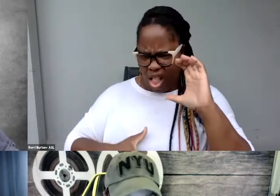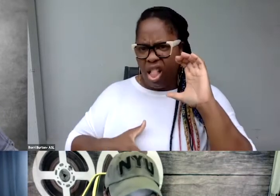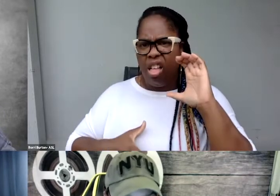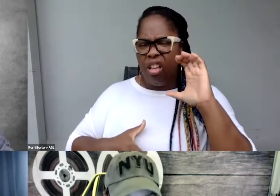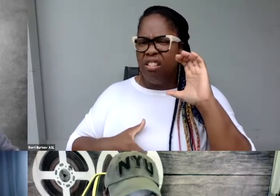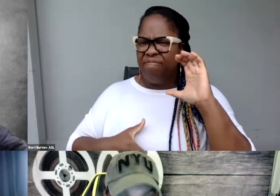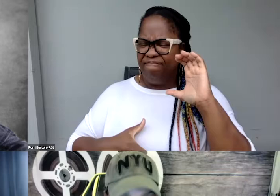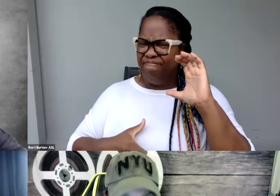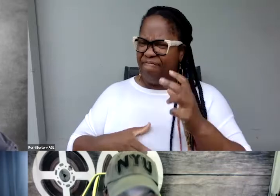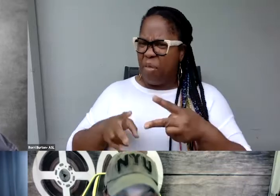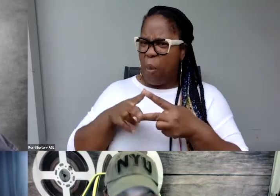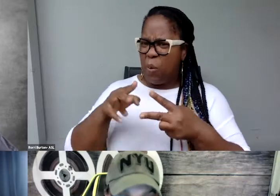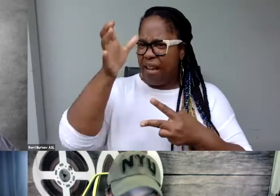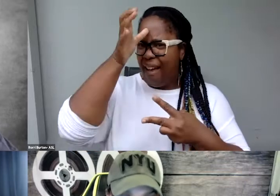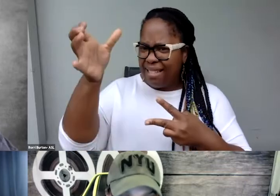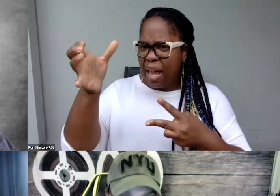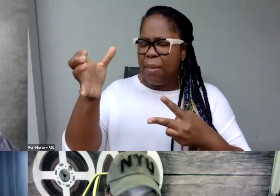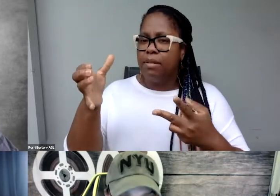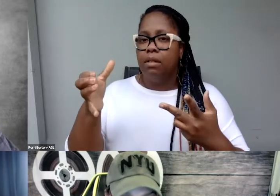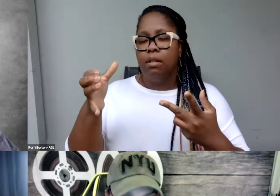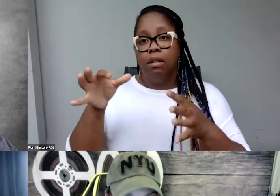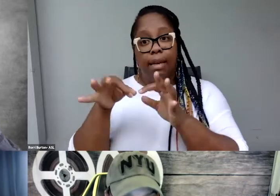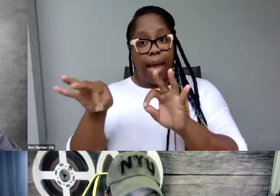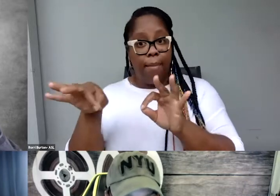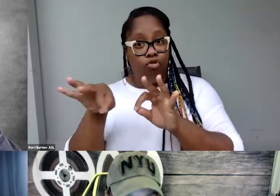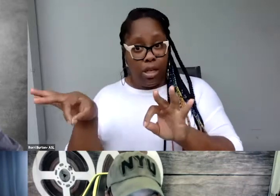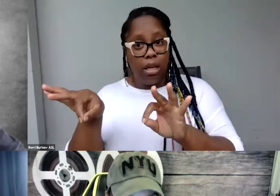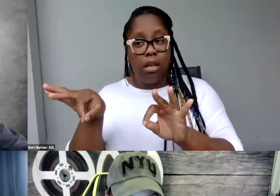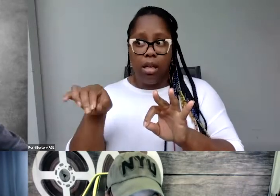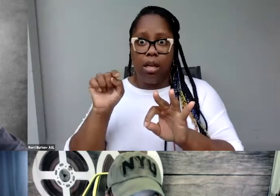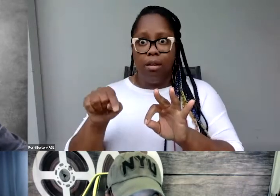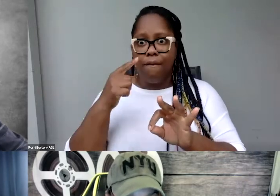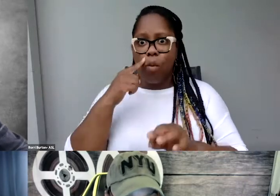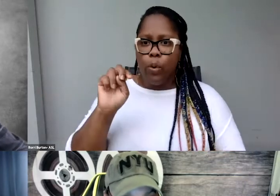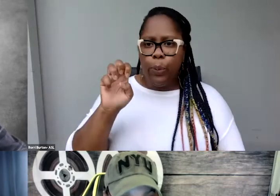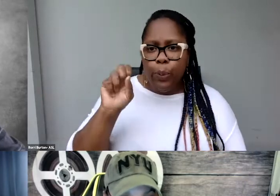where captioning, especially when it comes to news and important information about